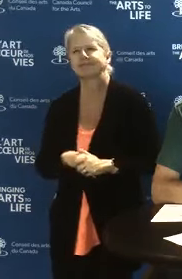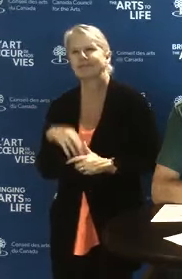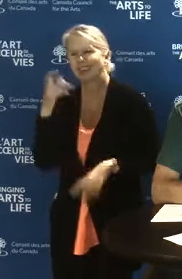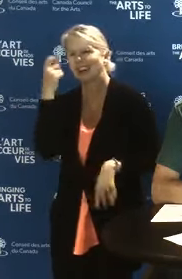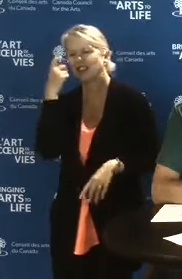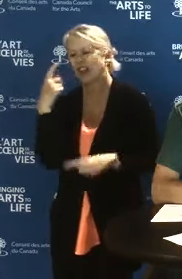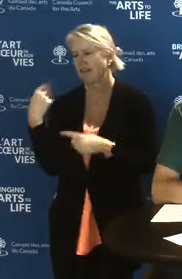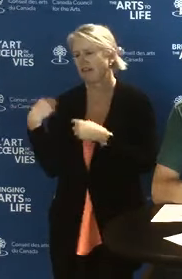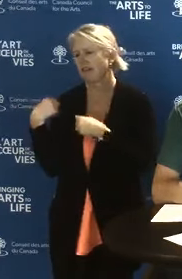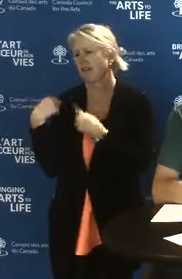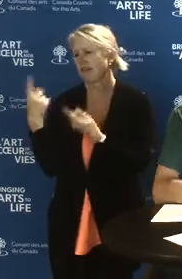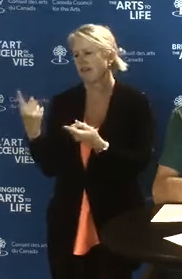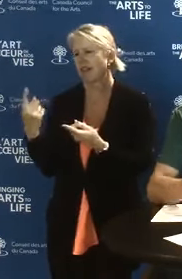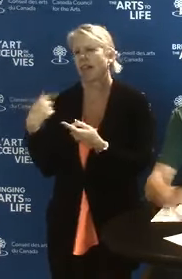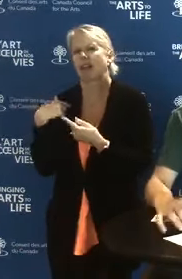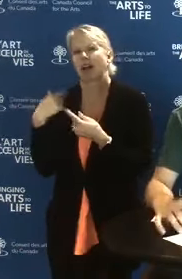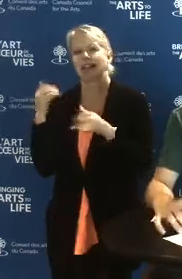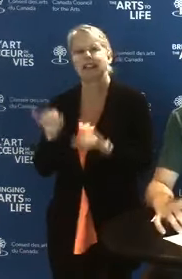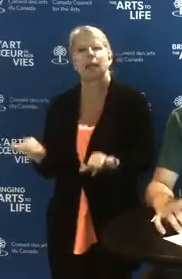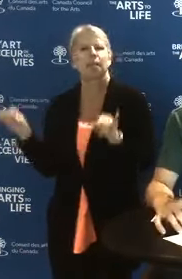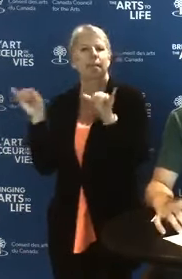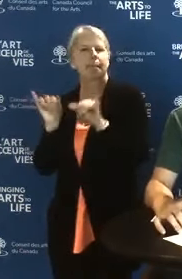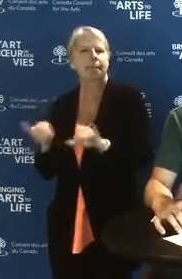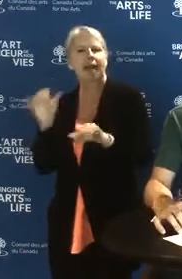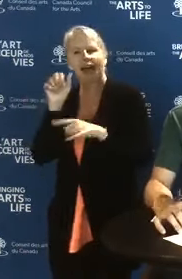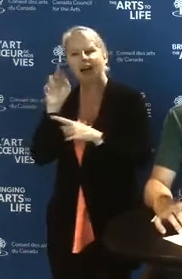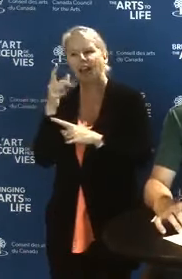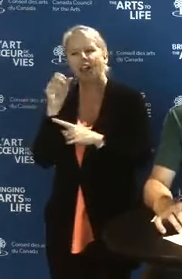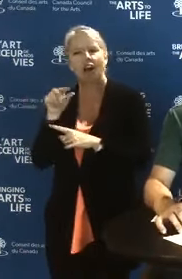What does it mean to change how we work in a digital world?